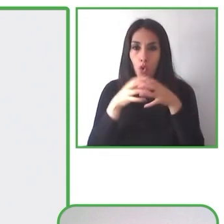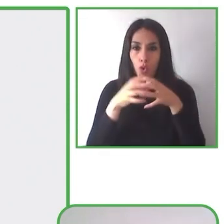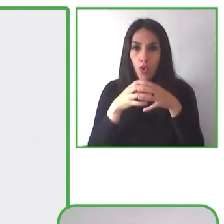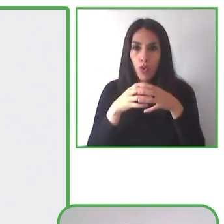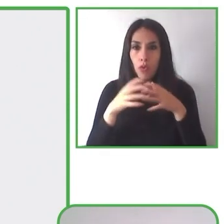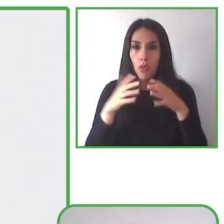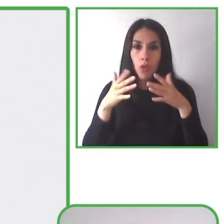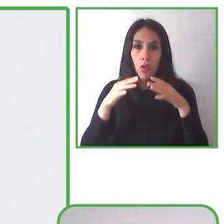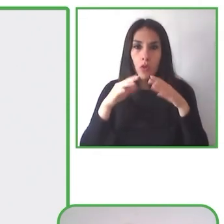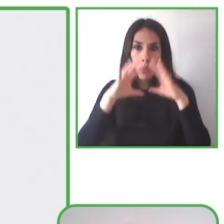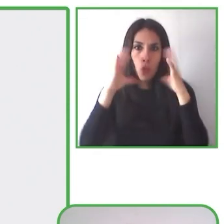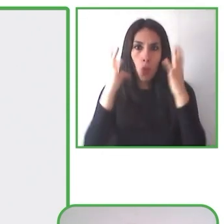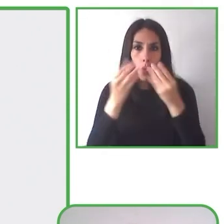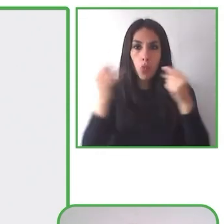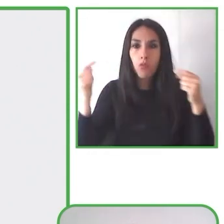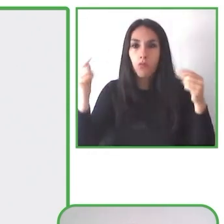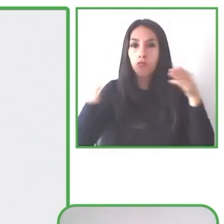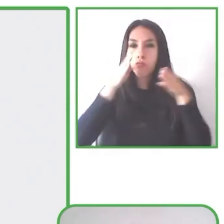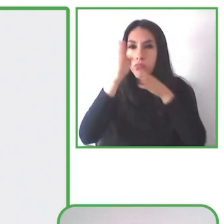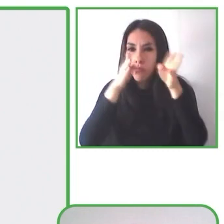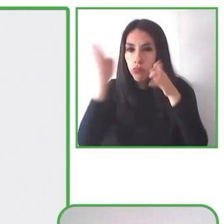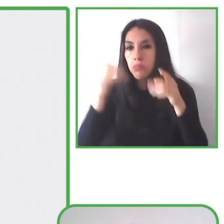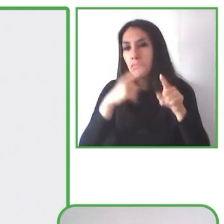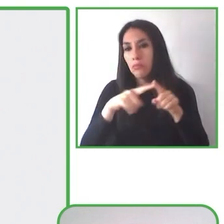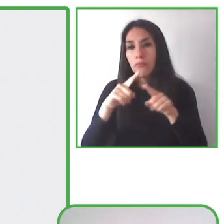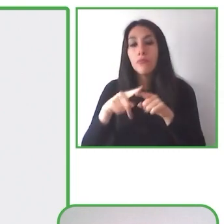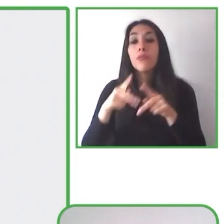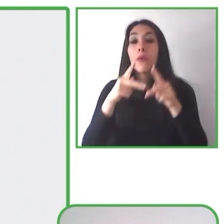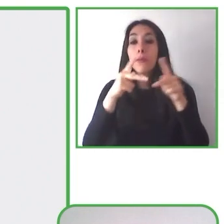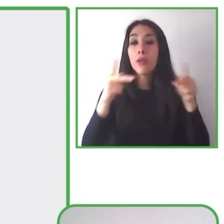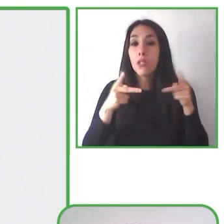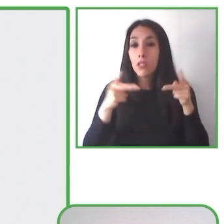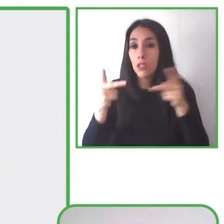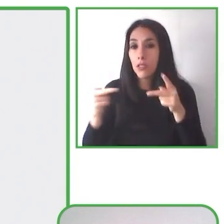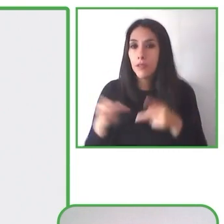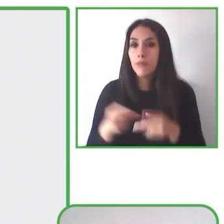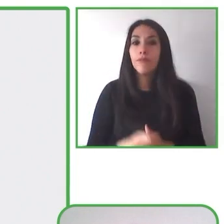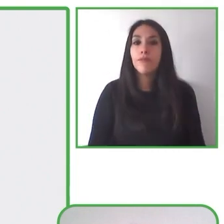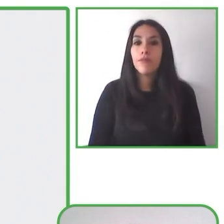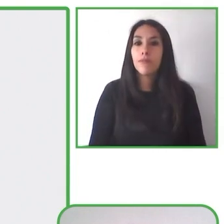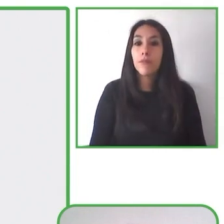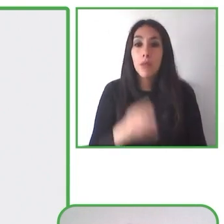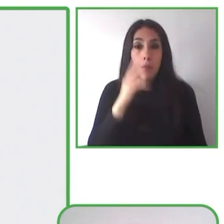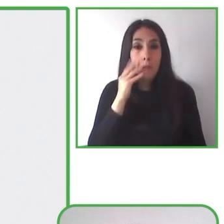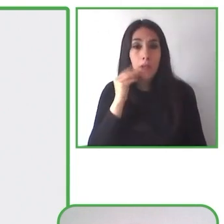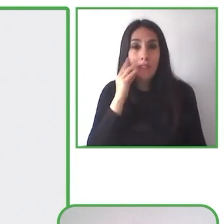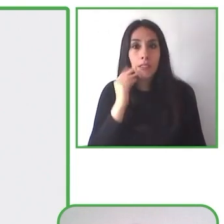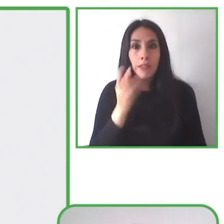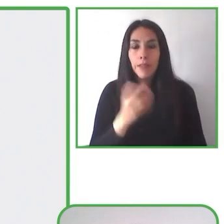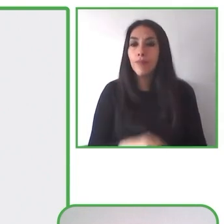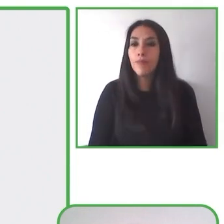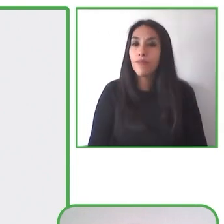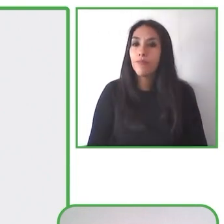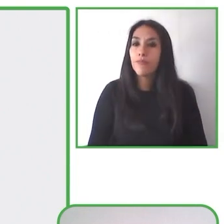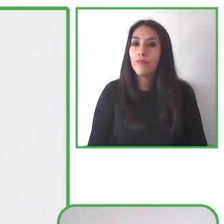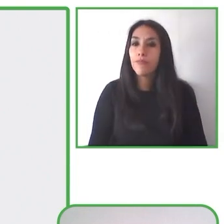They go to different hotels, they have different experiences and they collect this information where we have more than 500 points